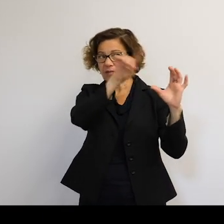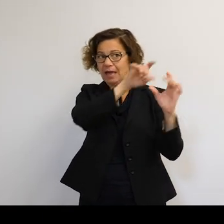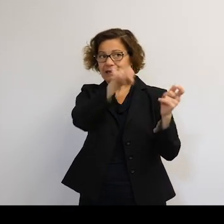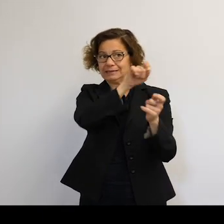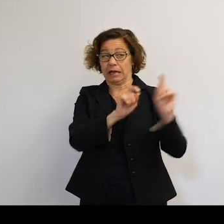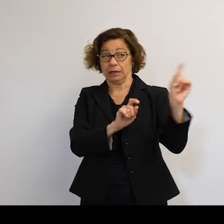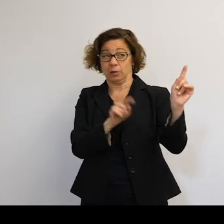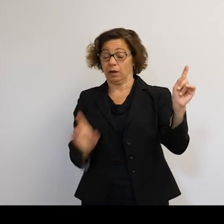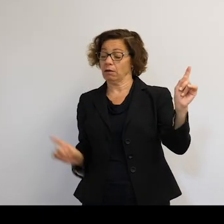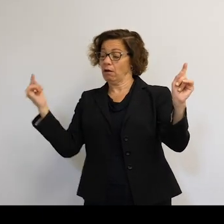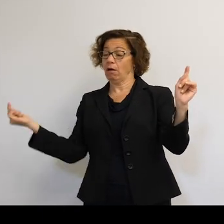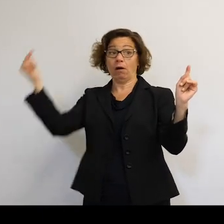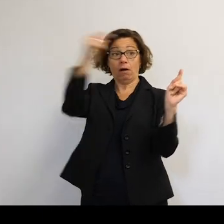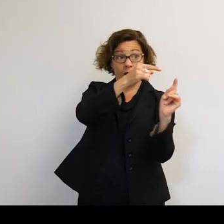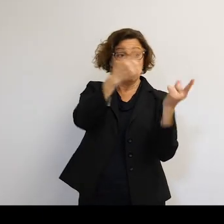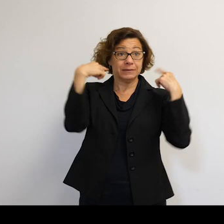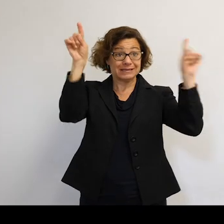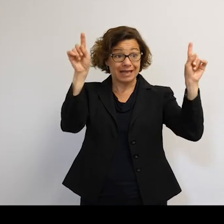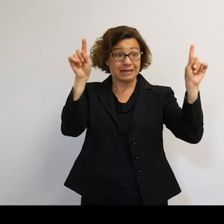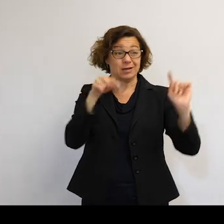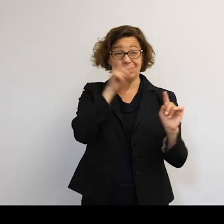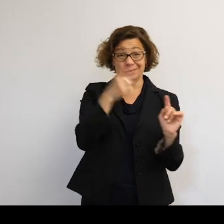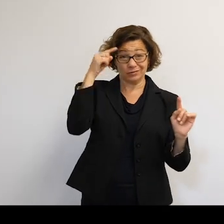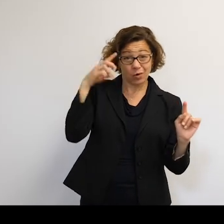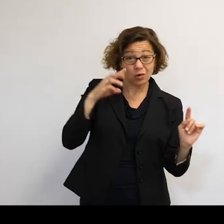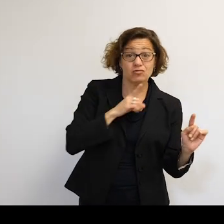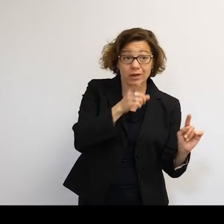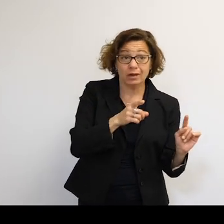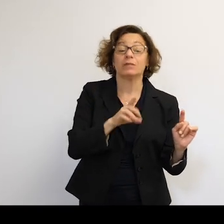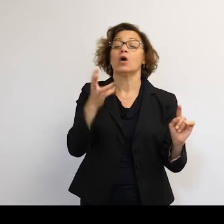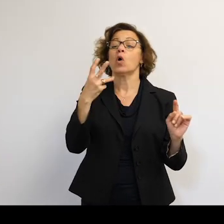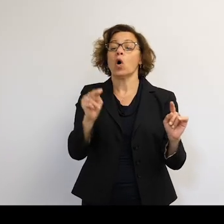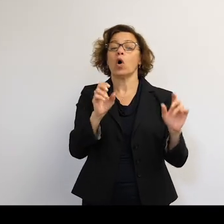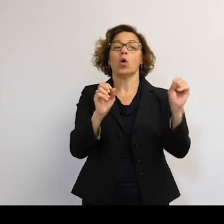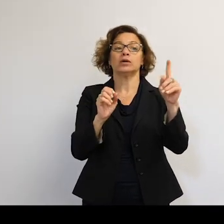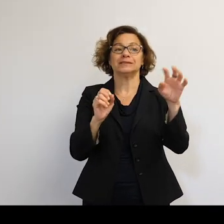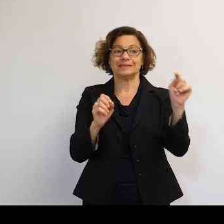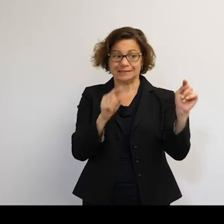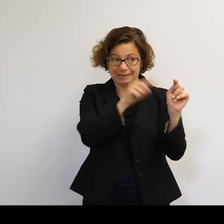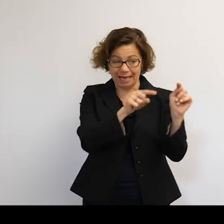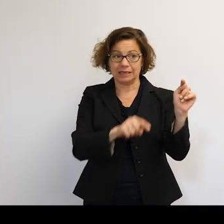how successful the impact was. Things like that. But it was their own satellite and probed quite recently, which is strange.